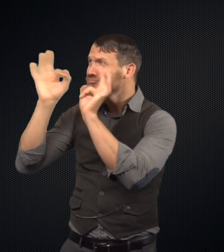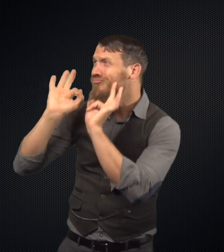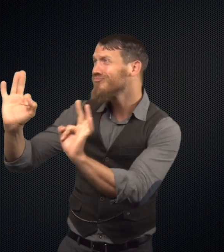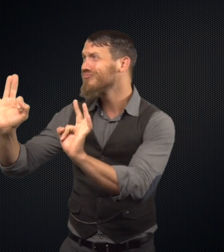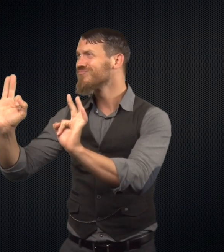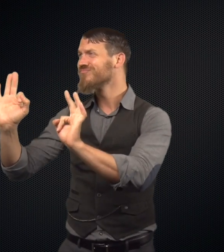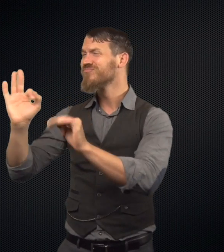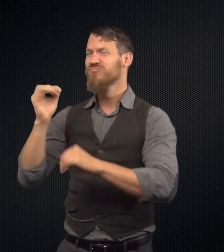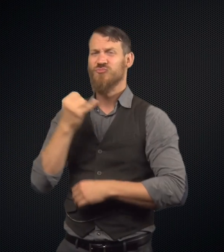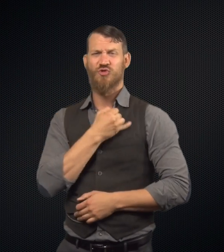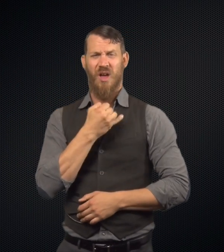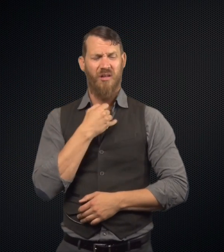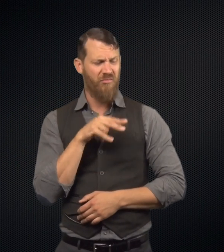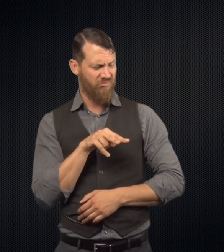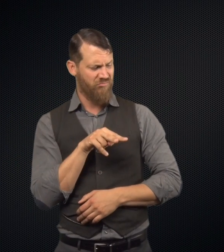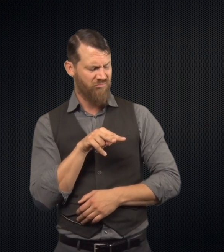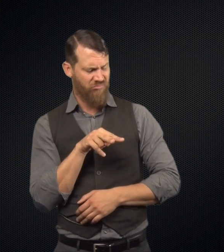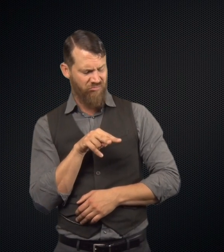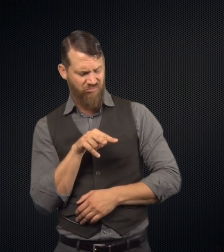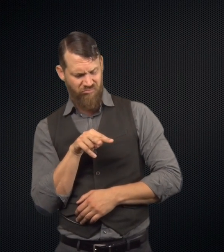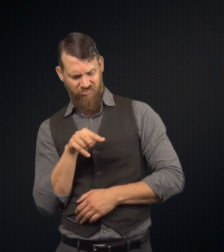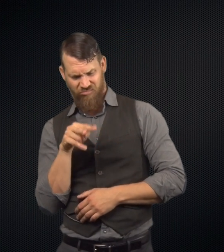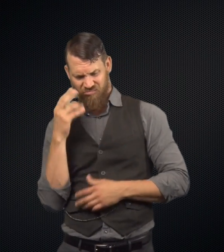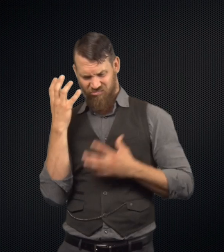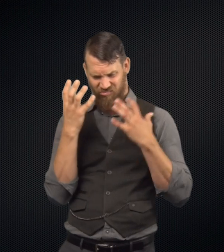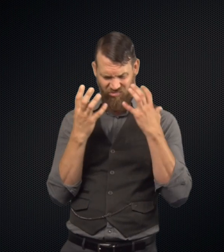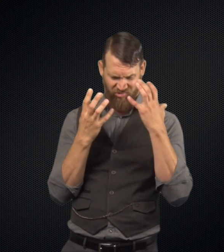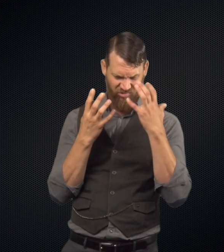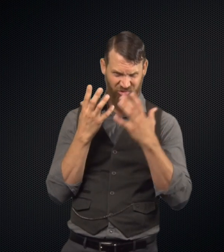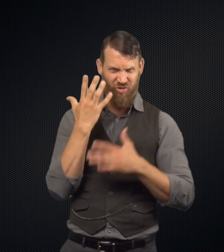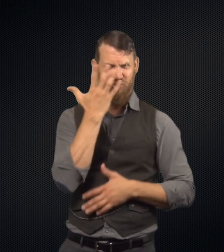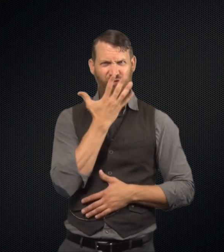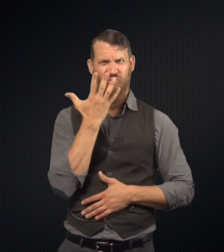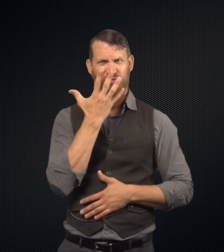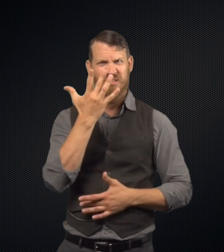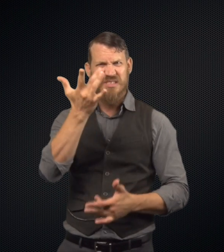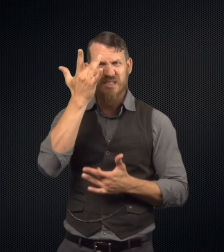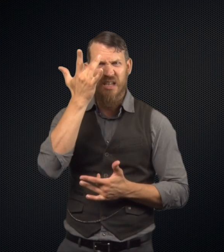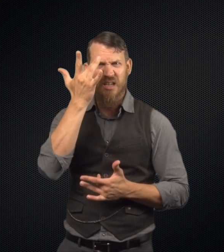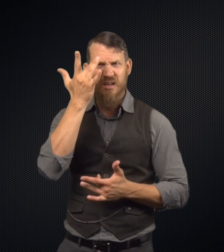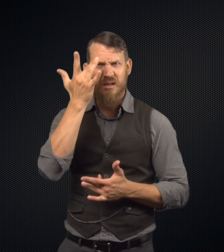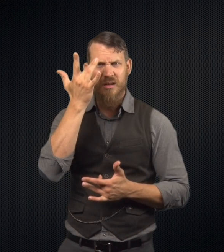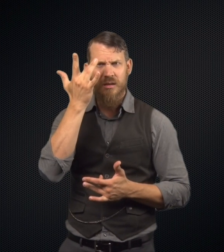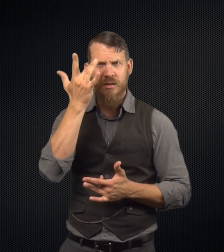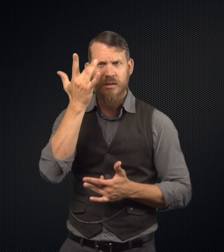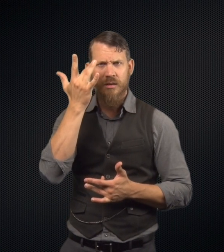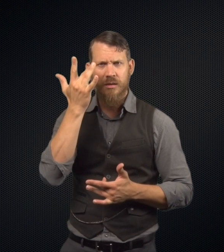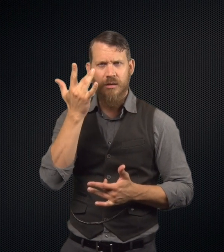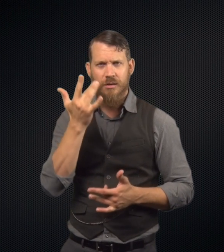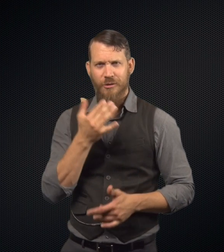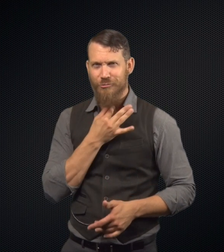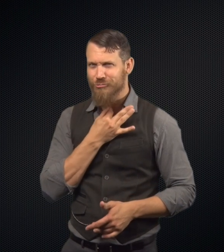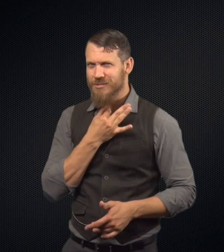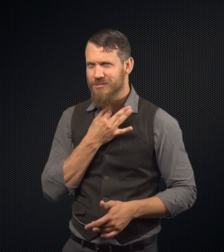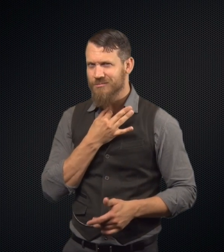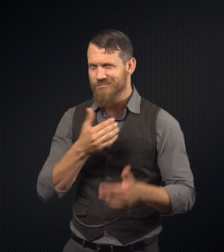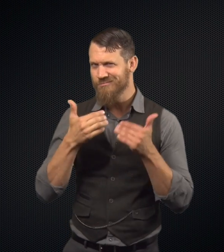He waved to him saying are you ok? Dr. Jekyll looked back. Dr. Jekyll appeared ill.